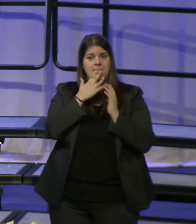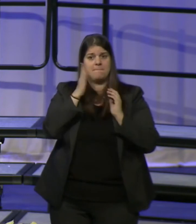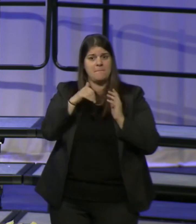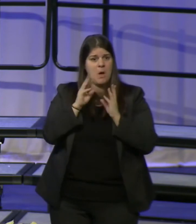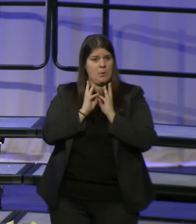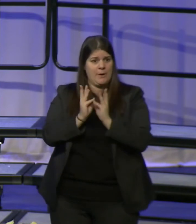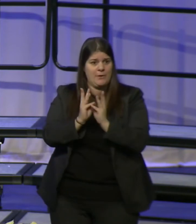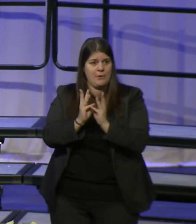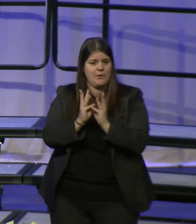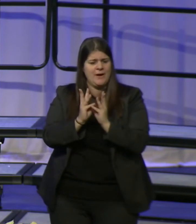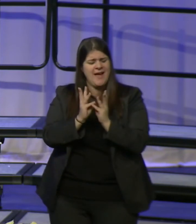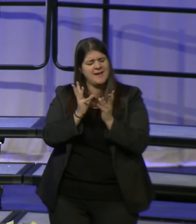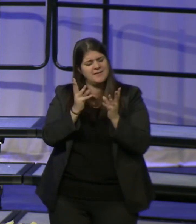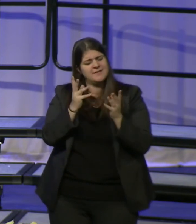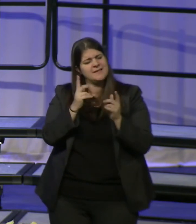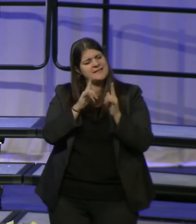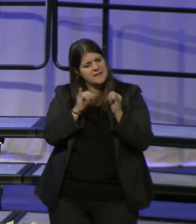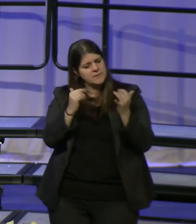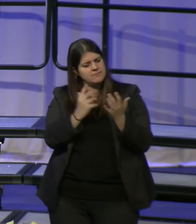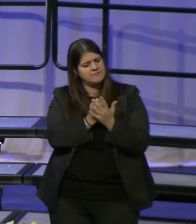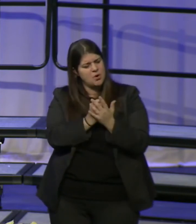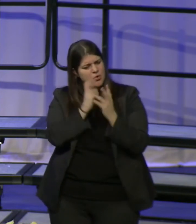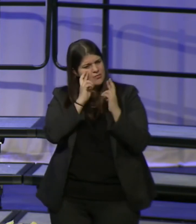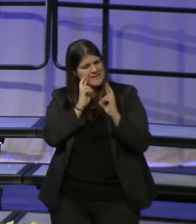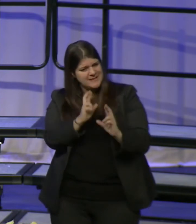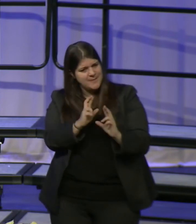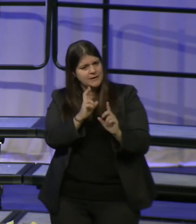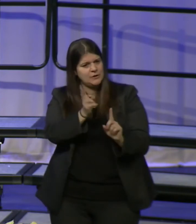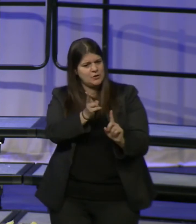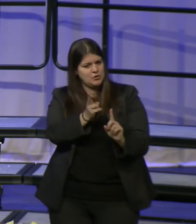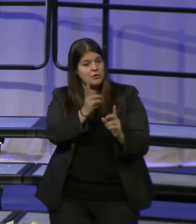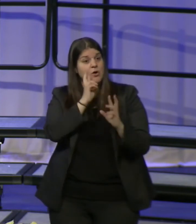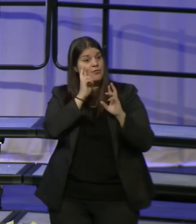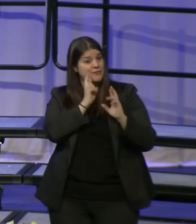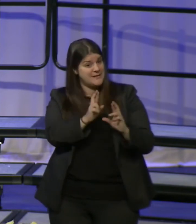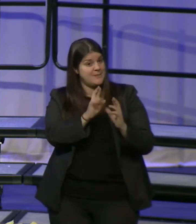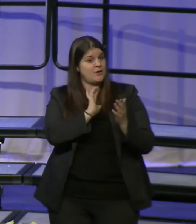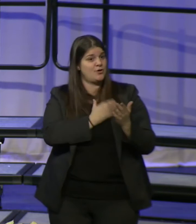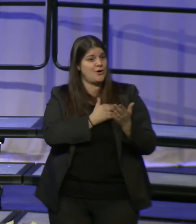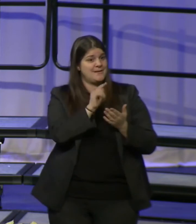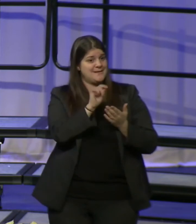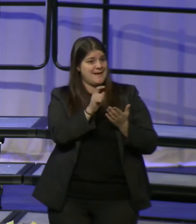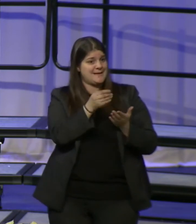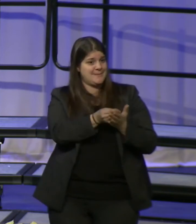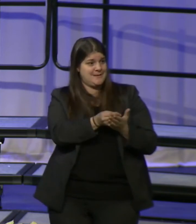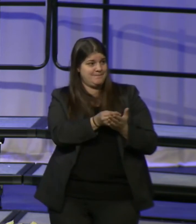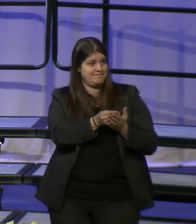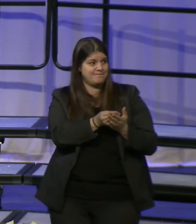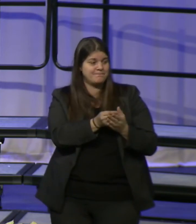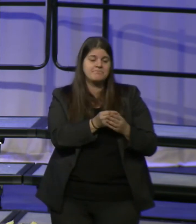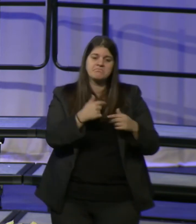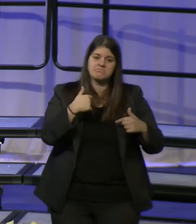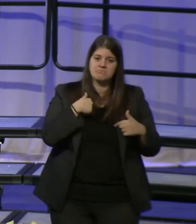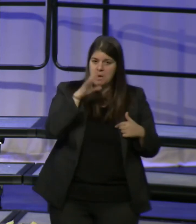in a way that respects our history and our tax dollar. I know that together we